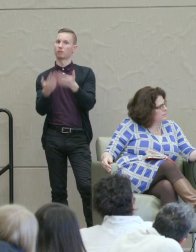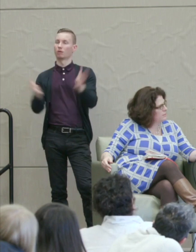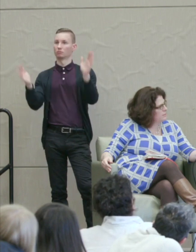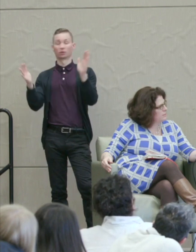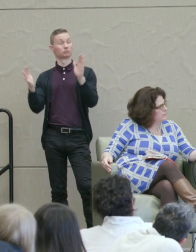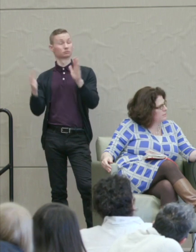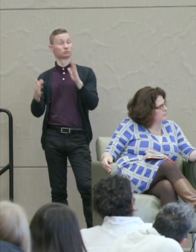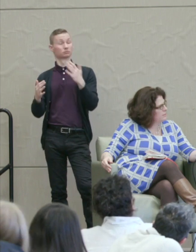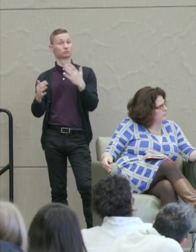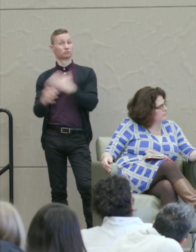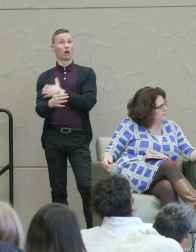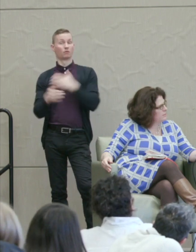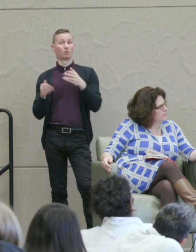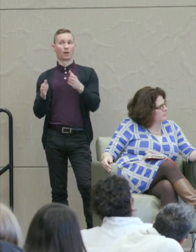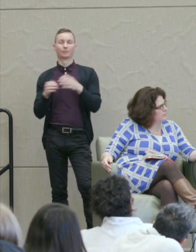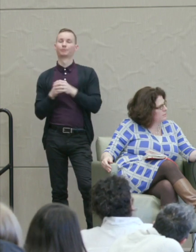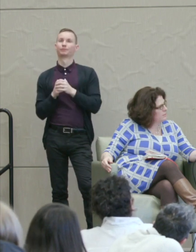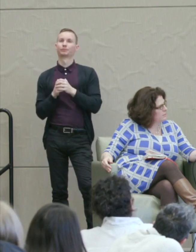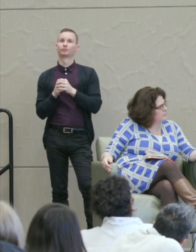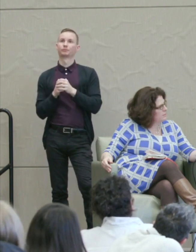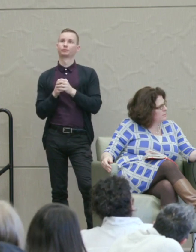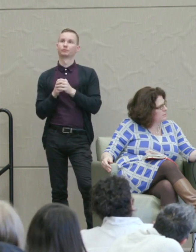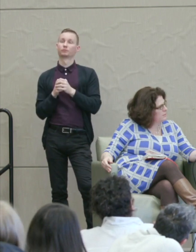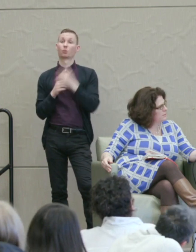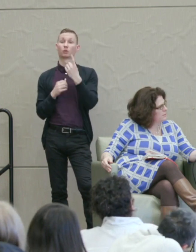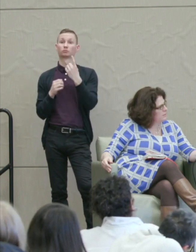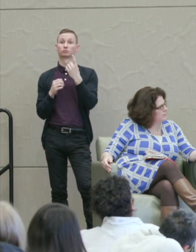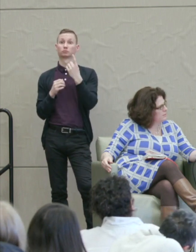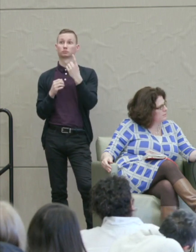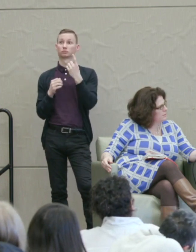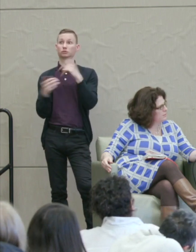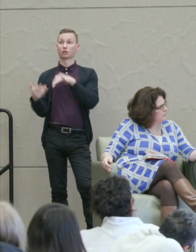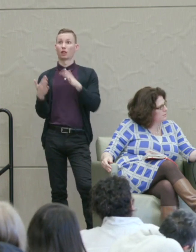Martha Nussbaum: But there's one very courageous scholar right here in Chicago, Susan Bandes